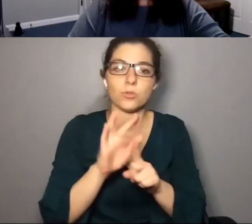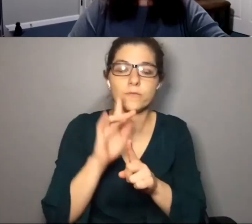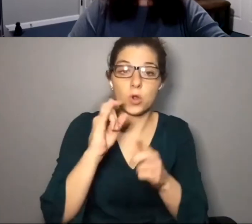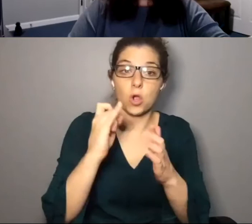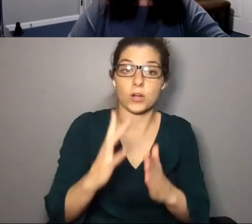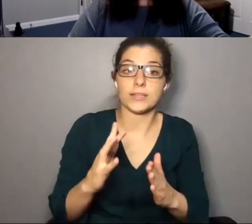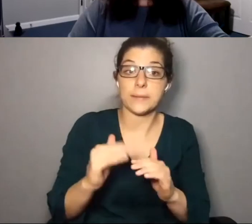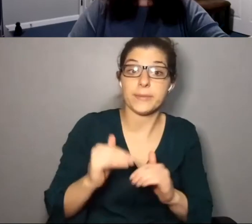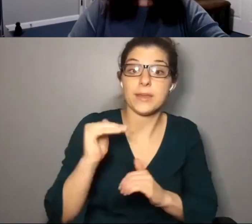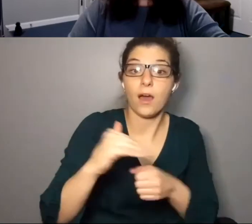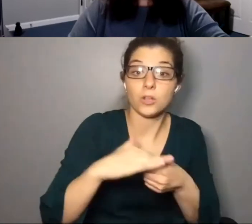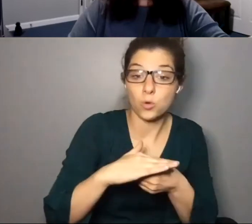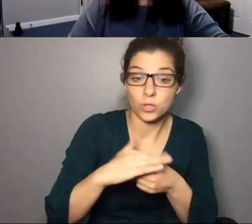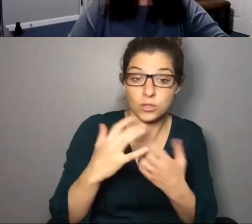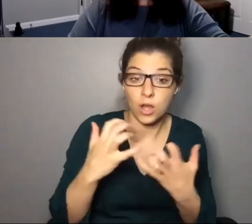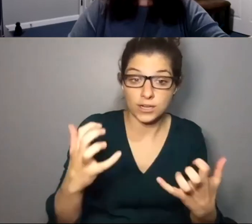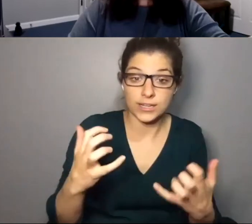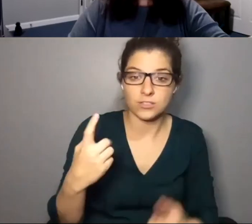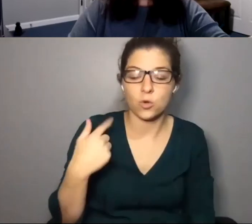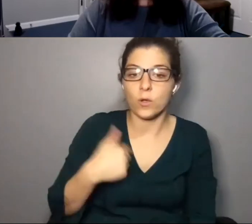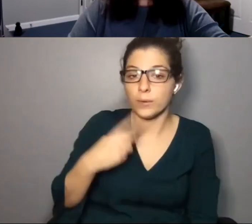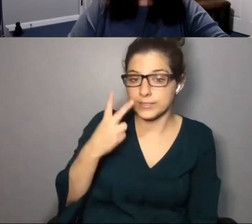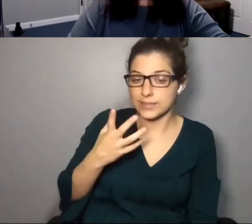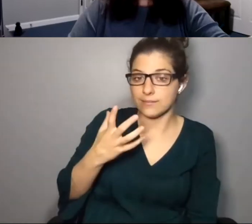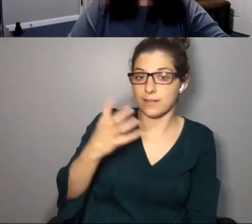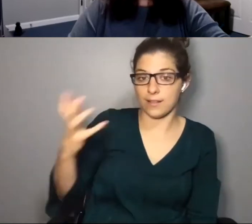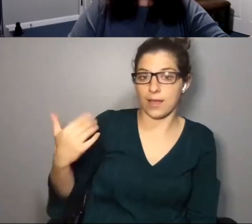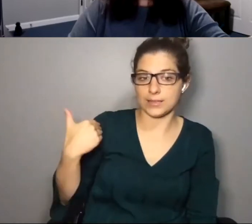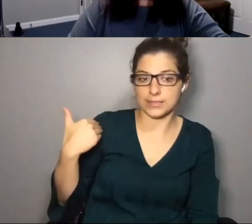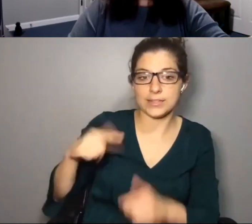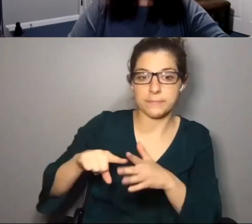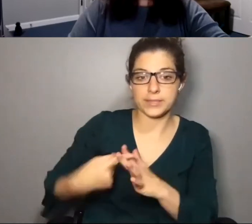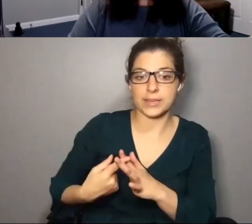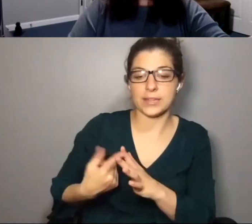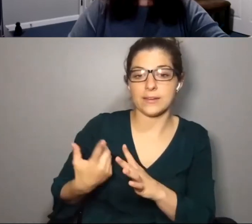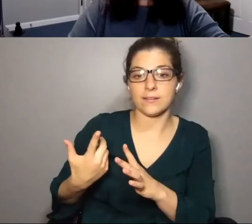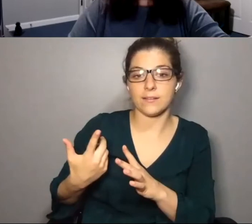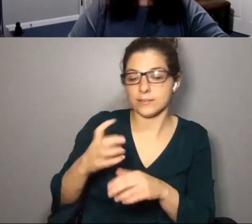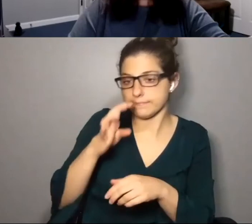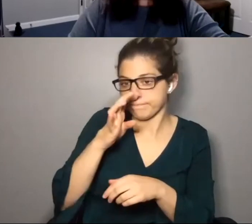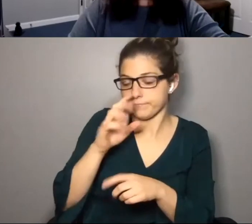for artists beyond the local audience. I know we were seeing a lot at the beginning when we were having